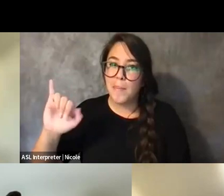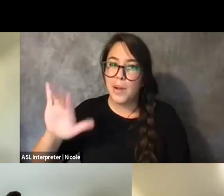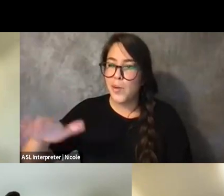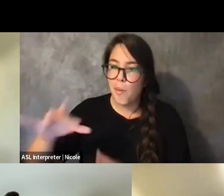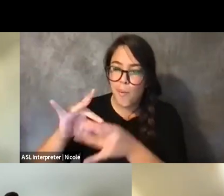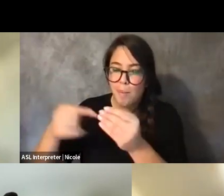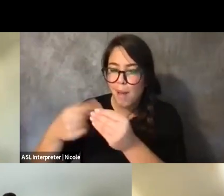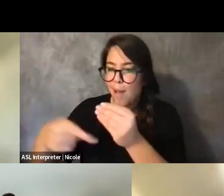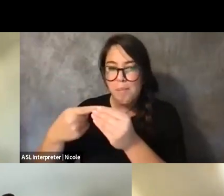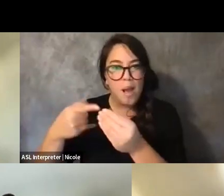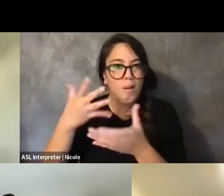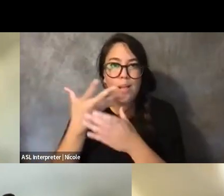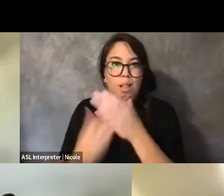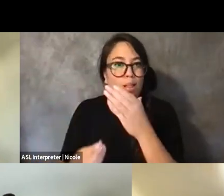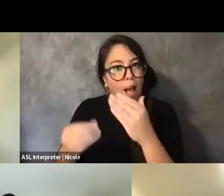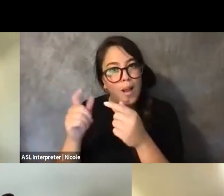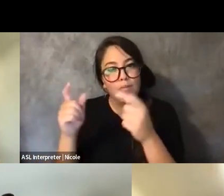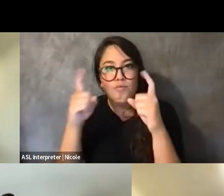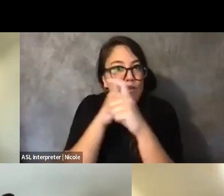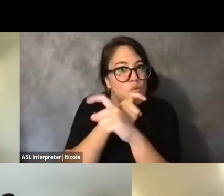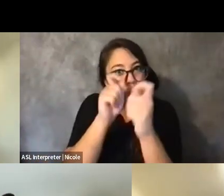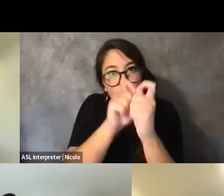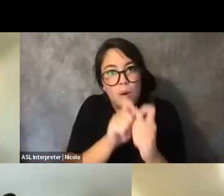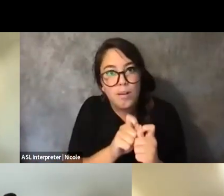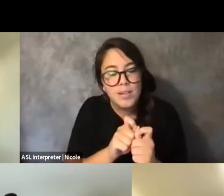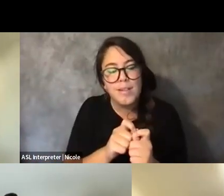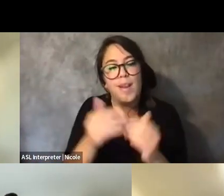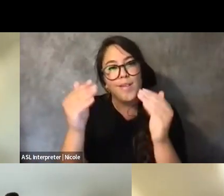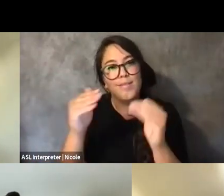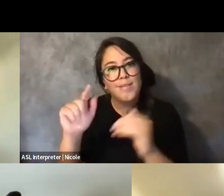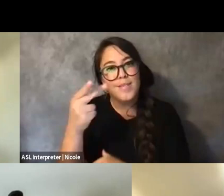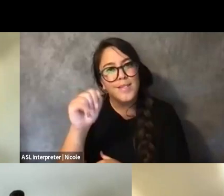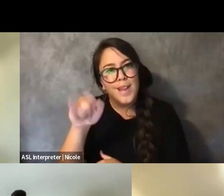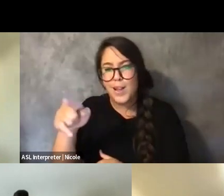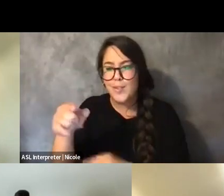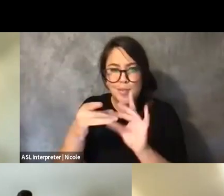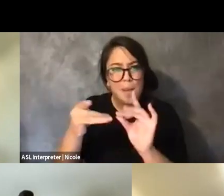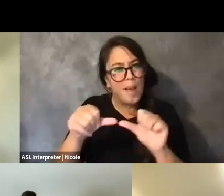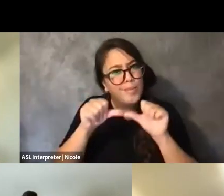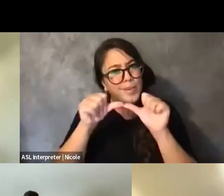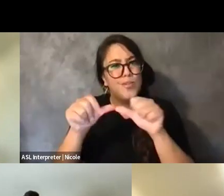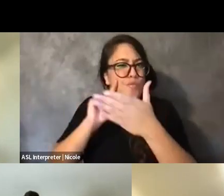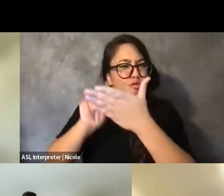that you brought up the importance of remaining critical, right, even for people who claim to be allies.